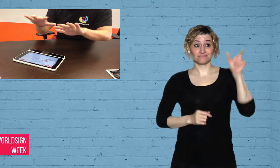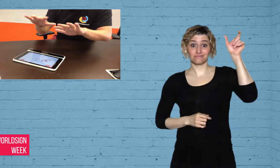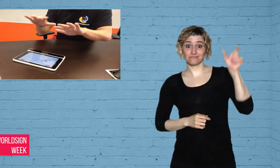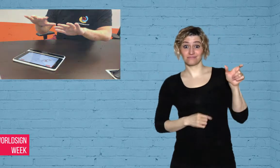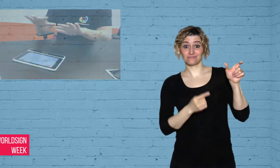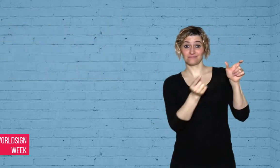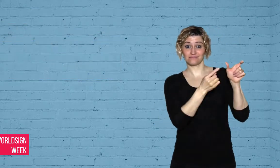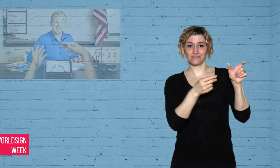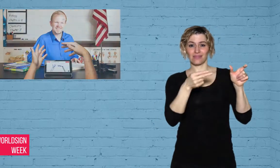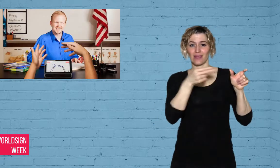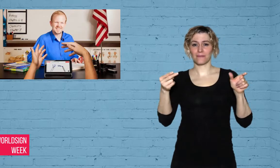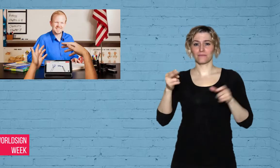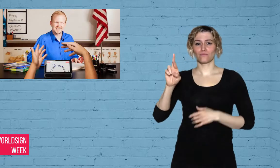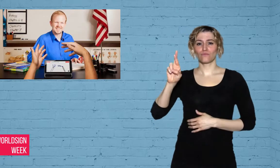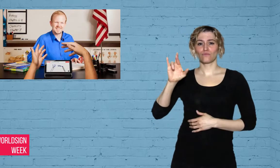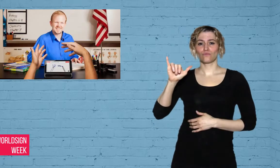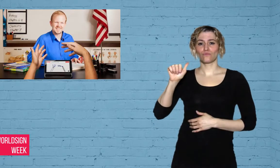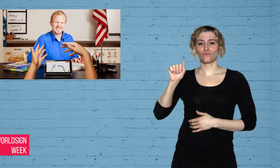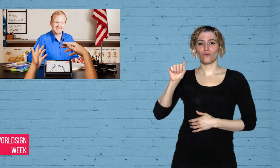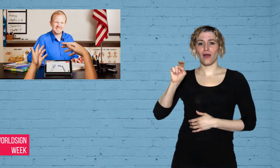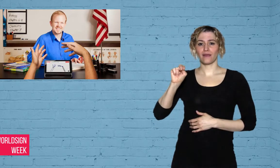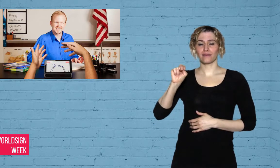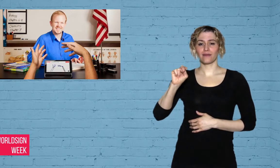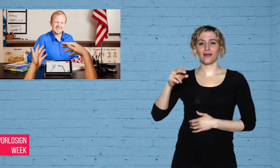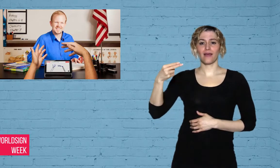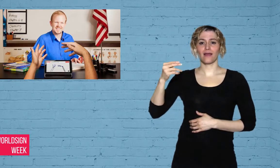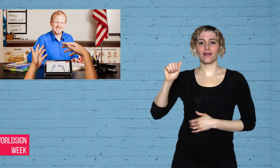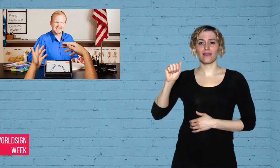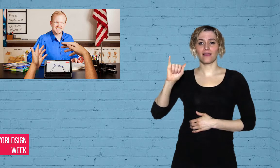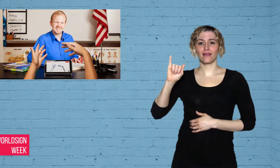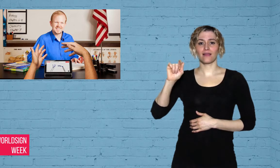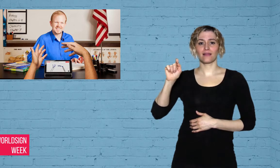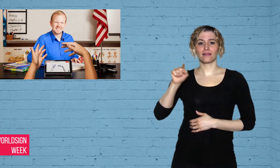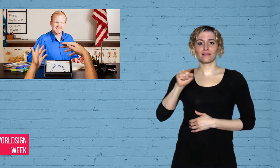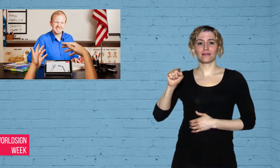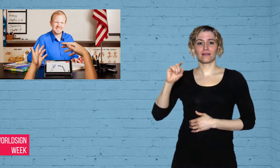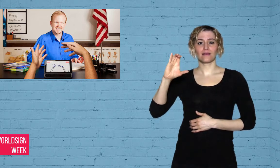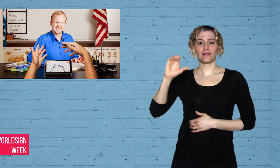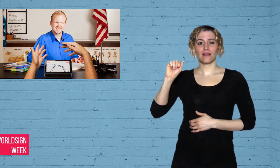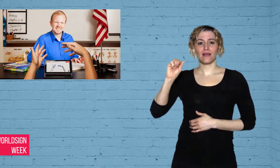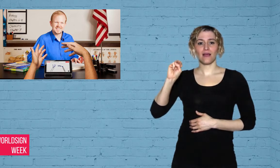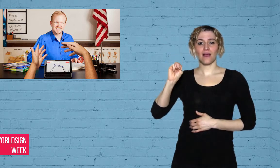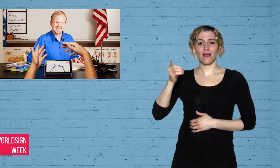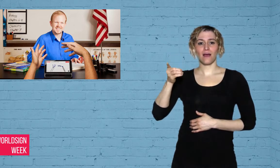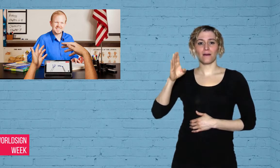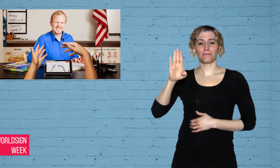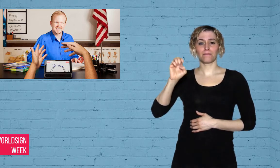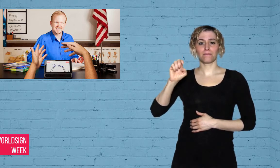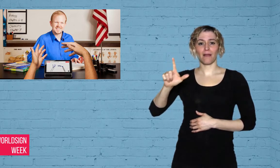Campbell, can understand gestures made